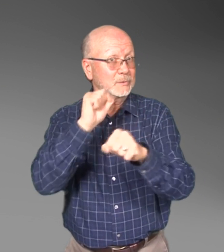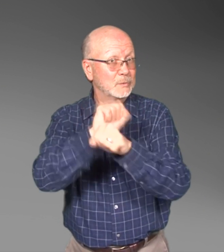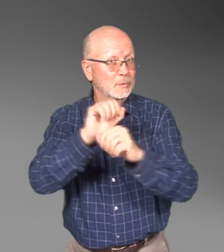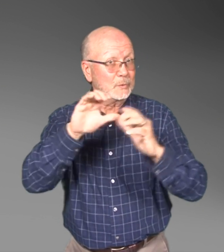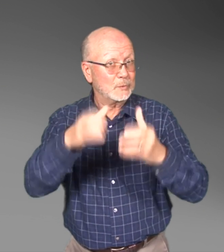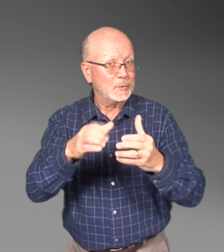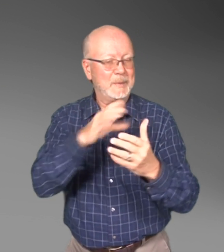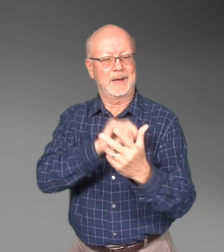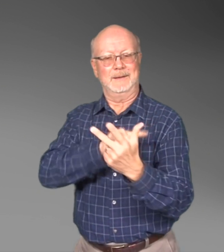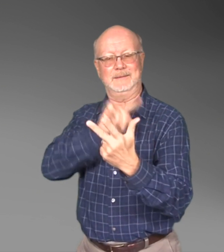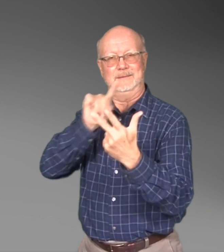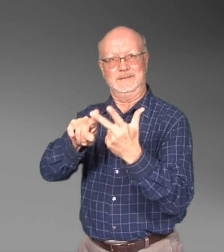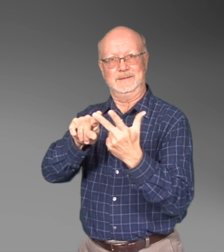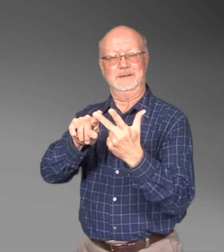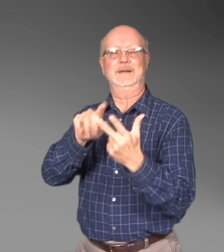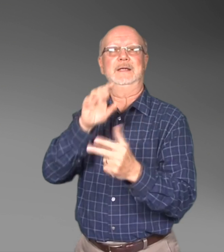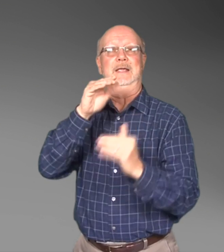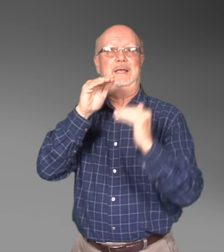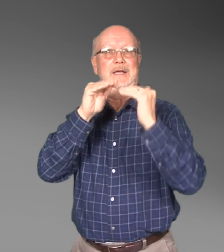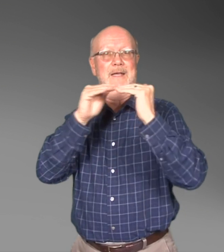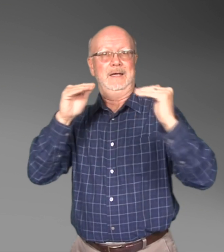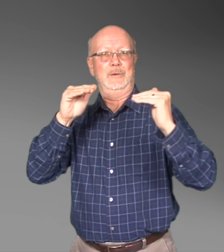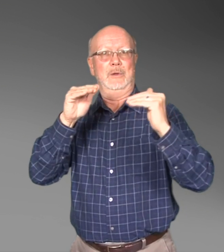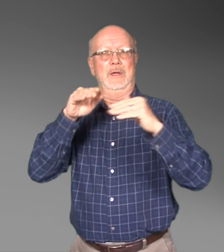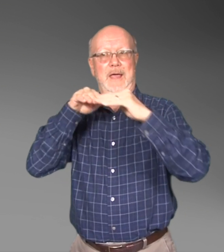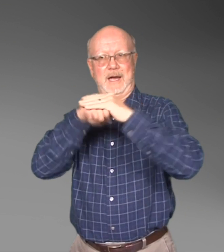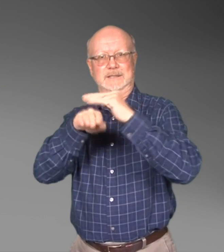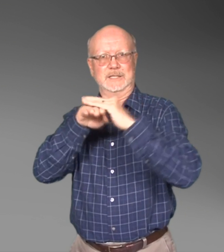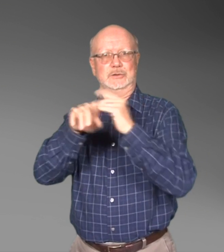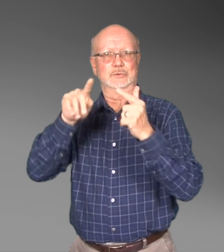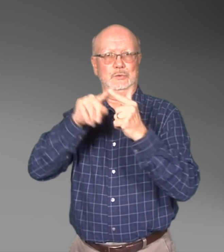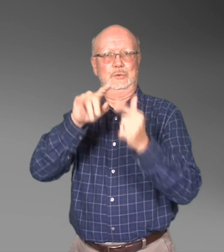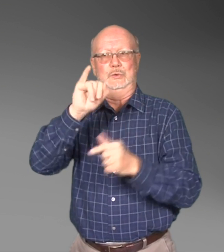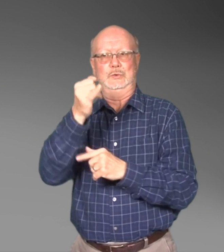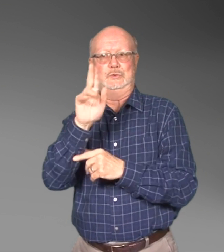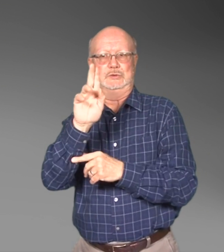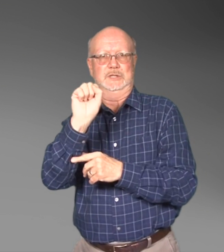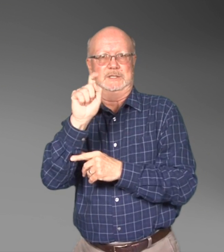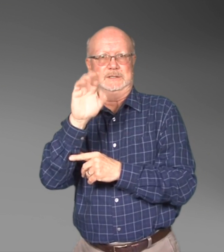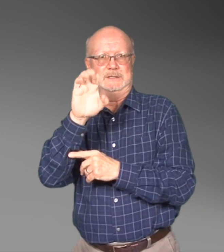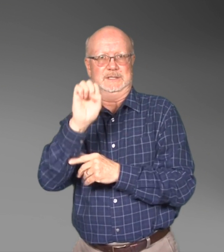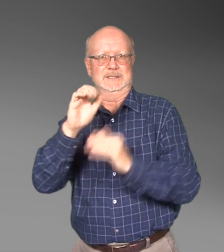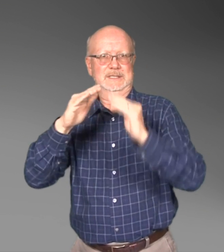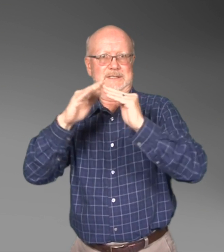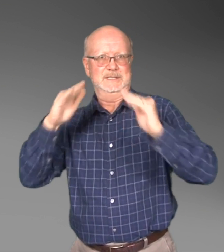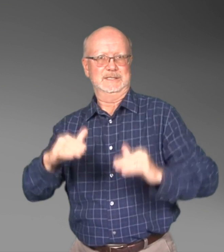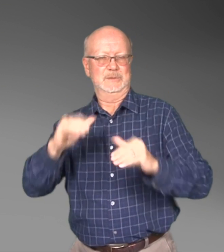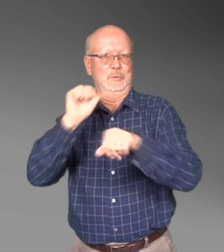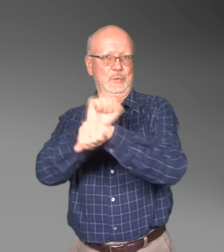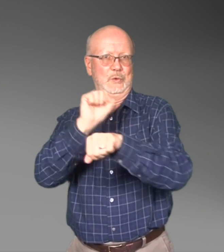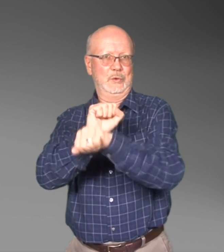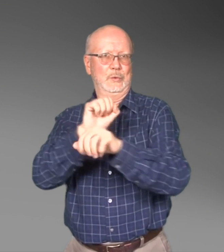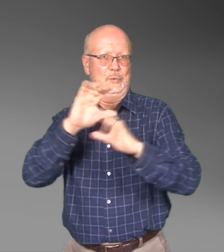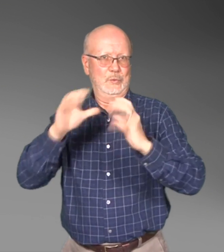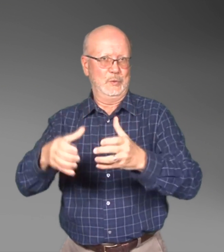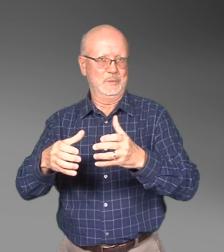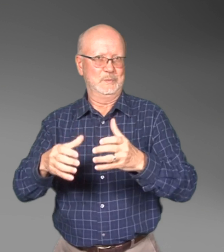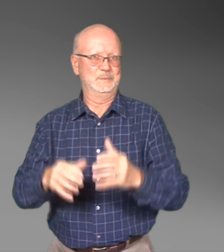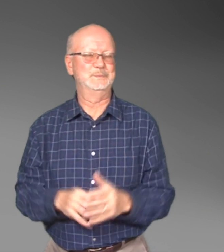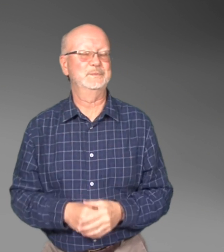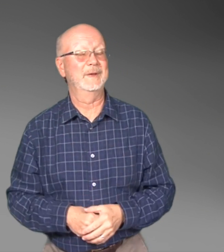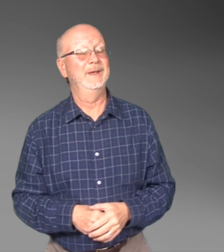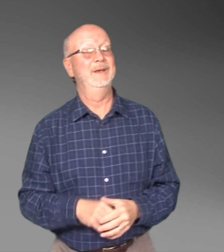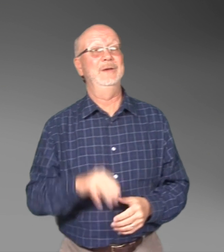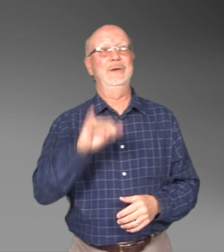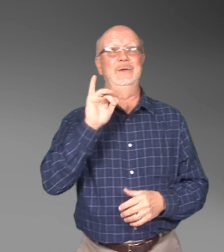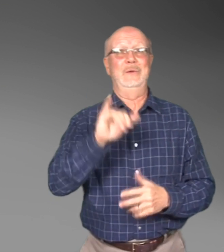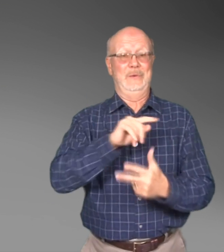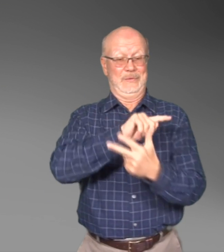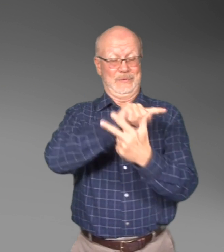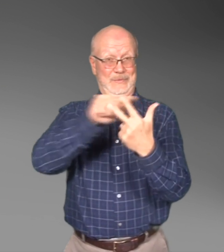Advocacy Work Group, and Equal Access in the Justice System Work Group.